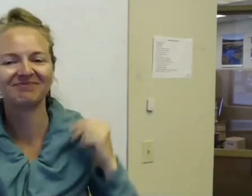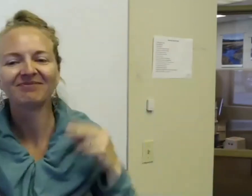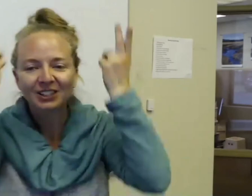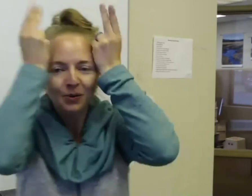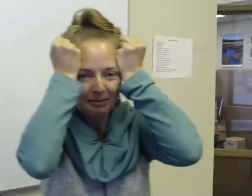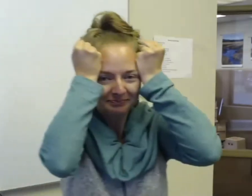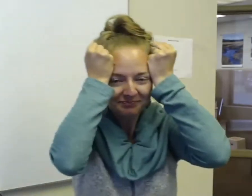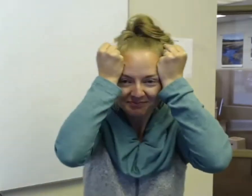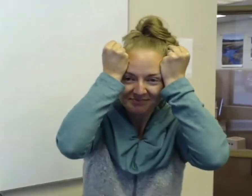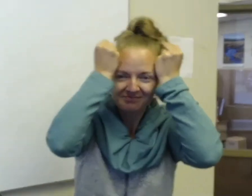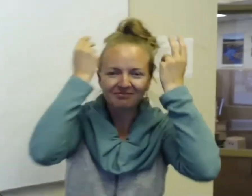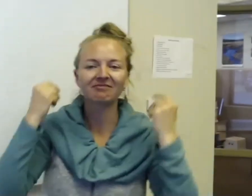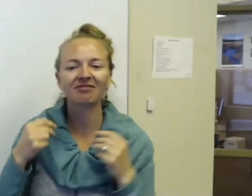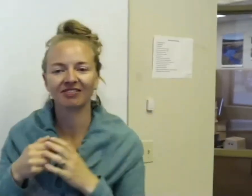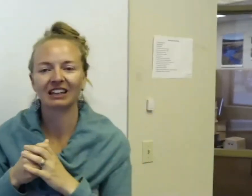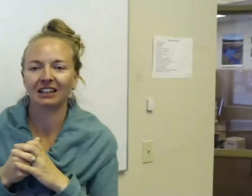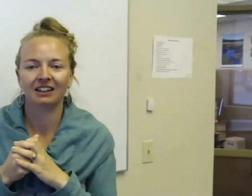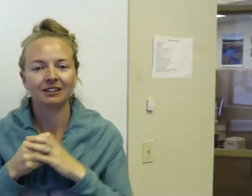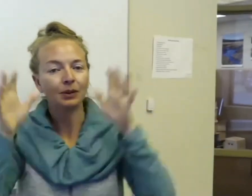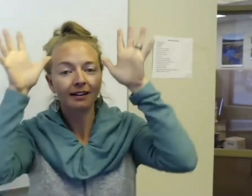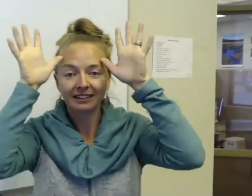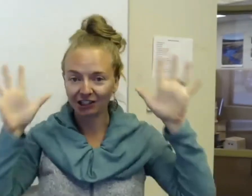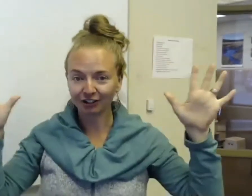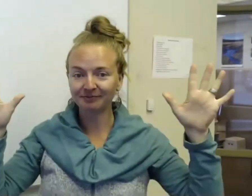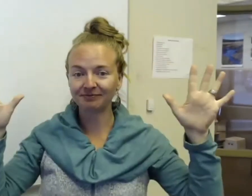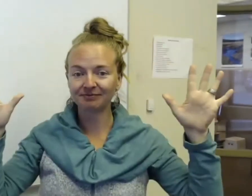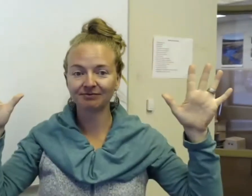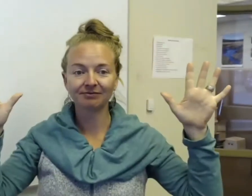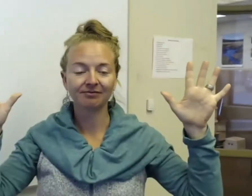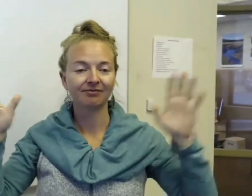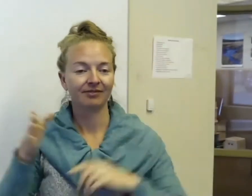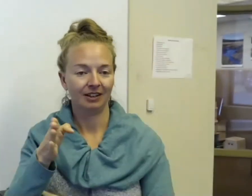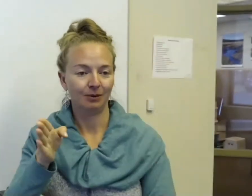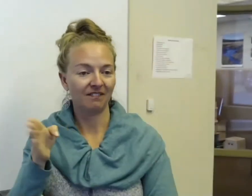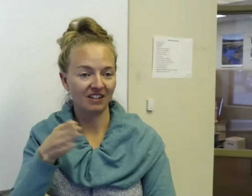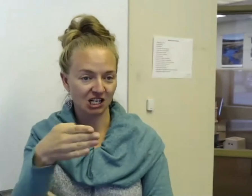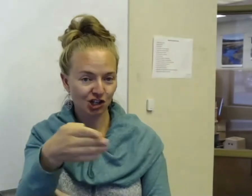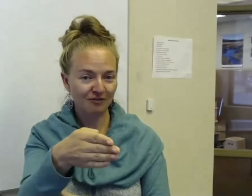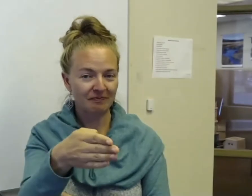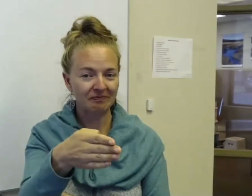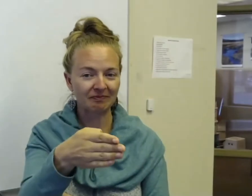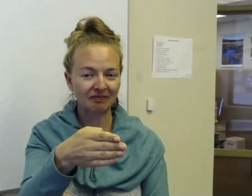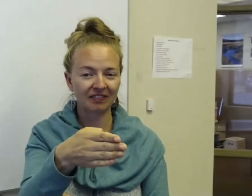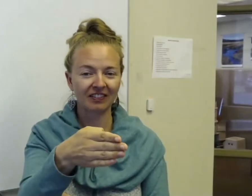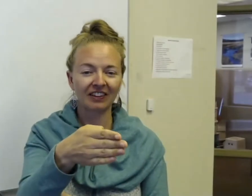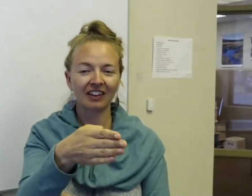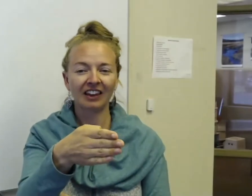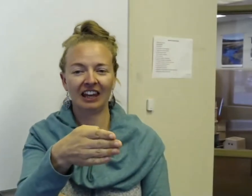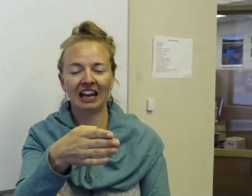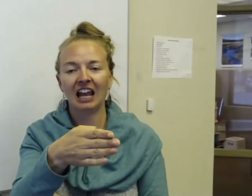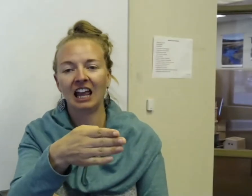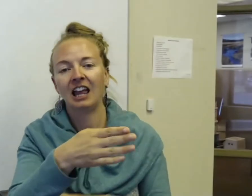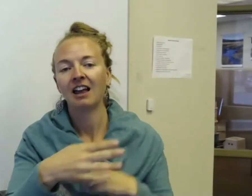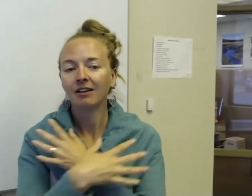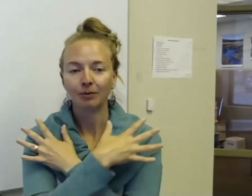So rabbit. So we got deer, we have fish,